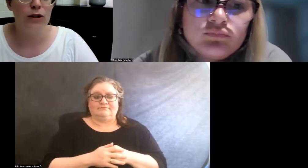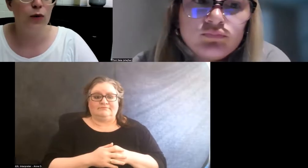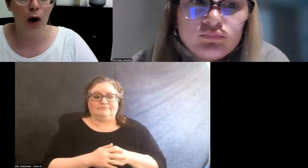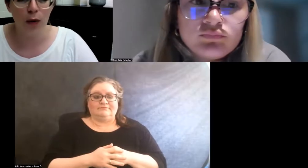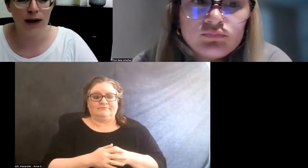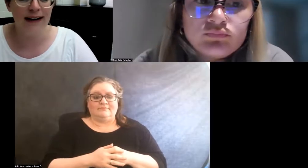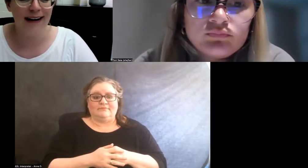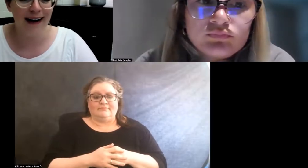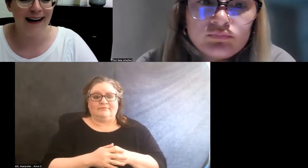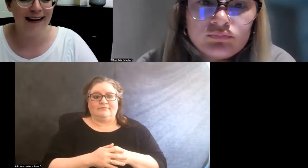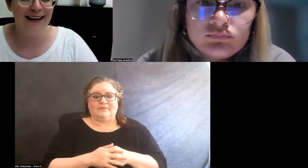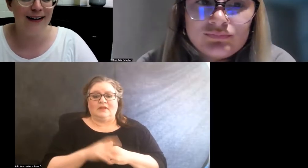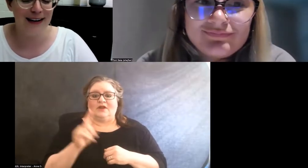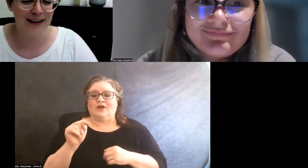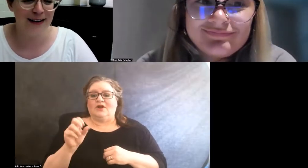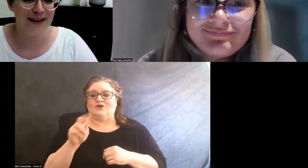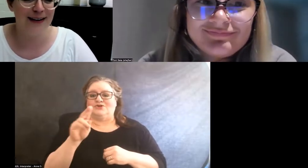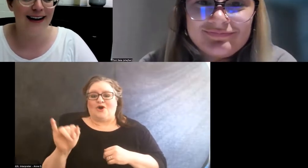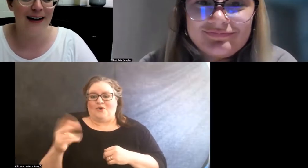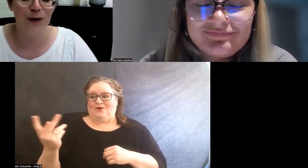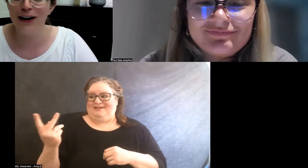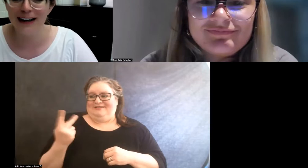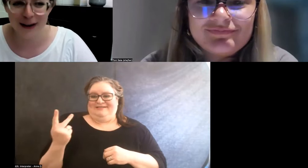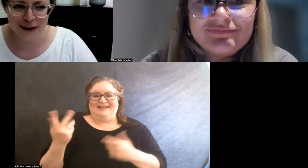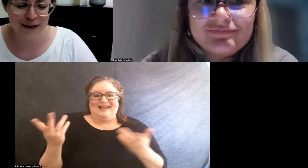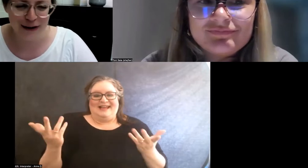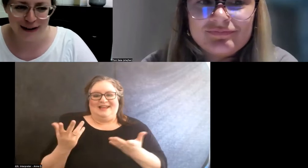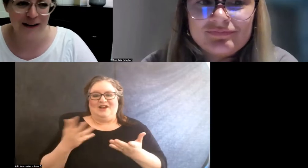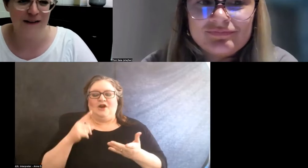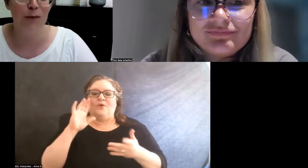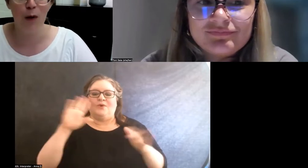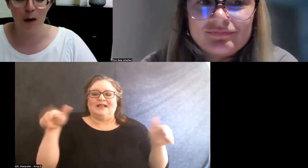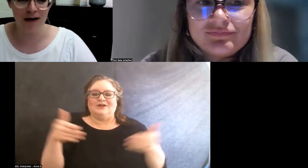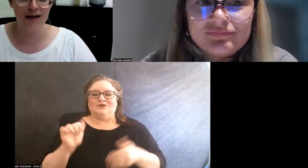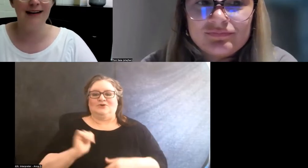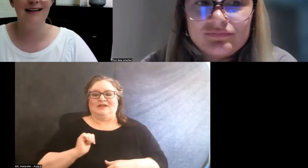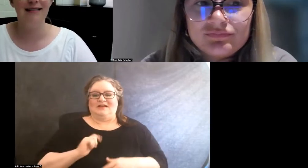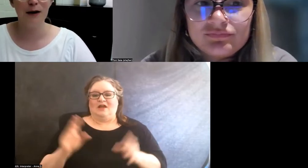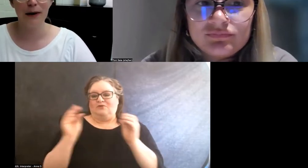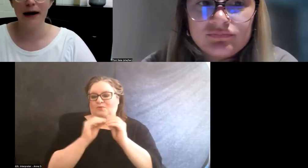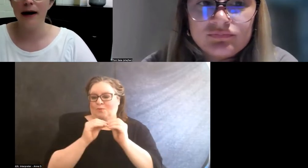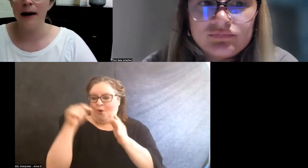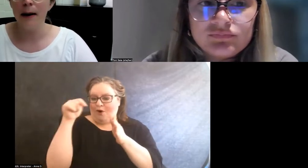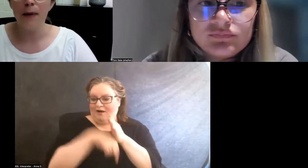So Toni and I are here, and we're gonna introduce ourselves more in a little bit,